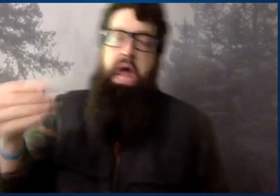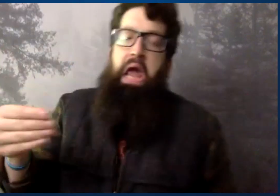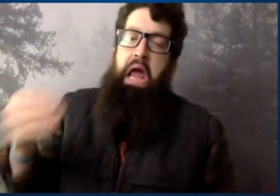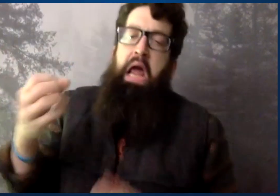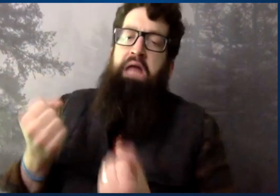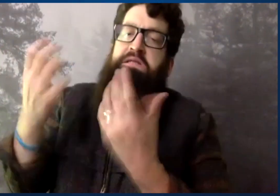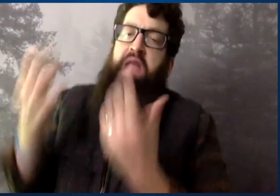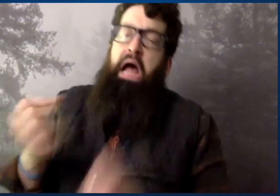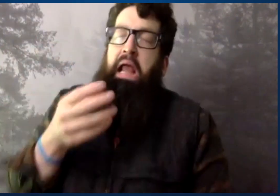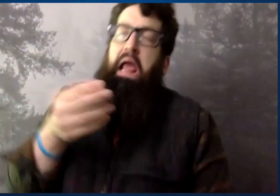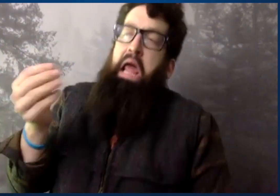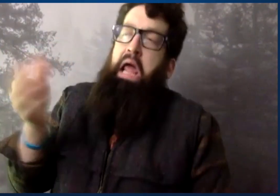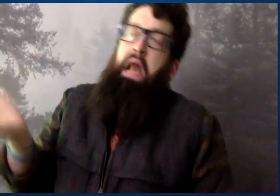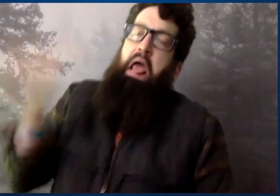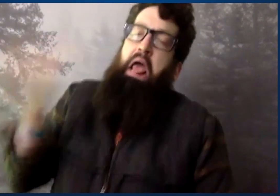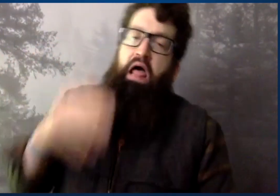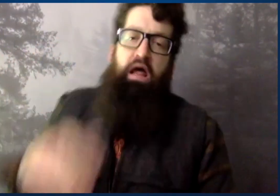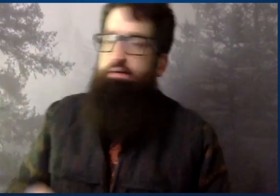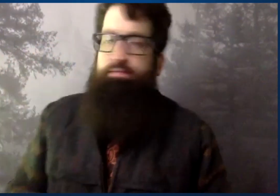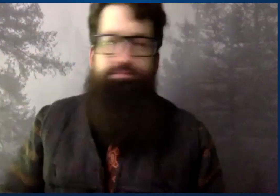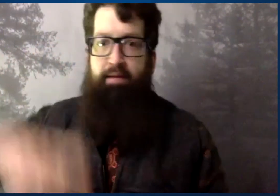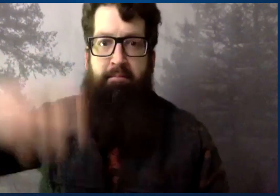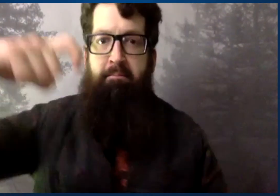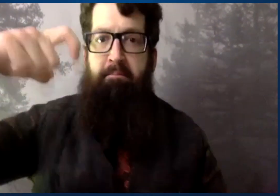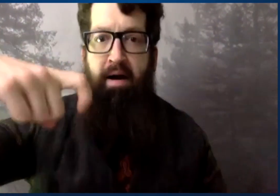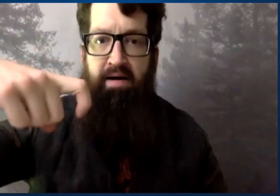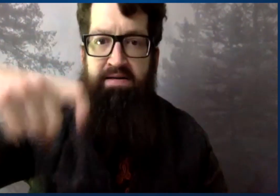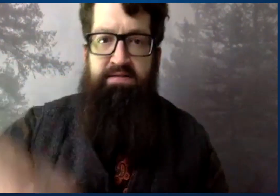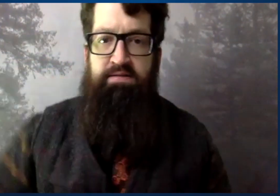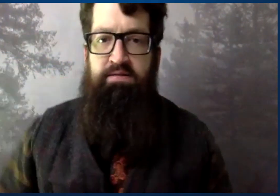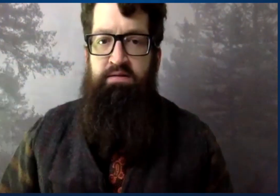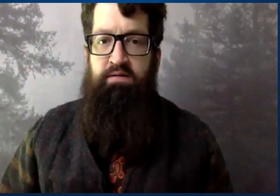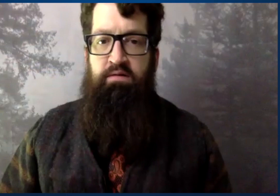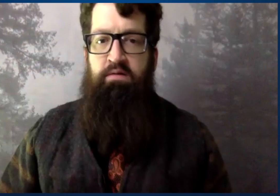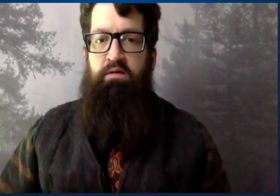Well, they're doing this and this is sign language is okay, but it's not really no,